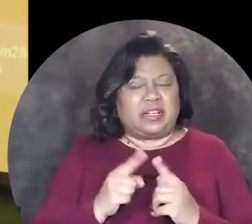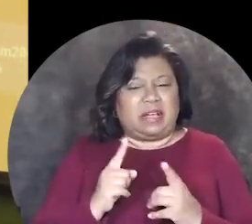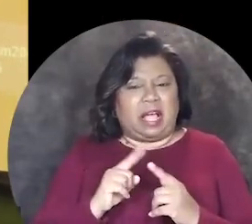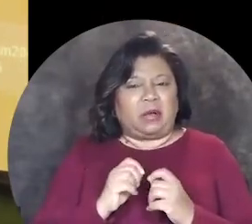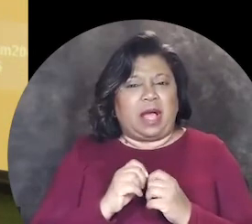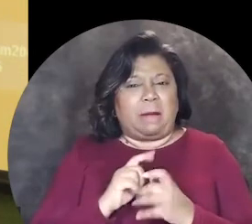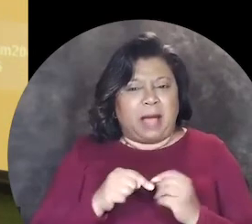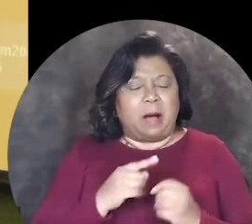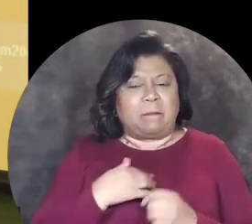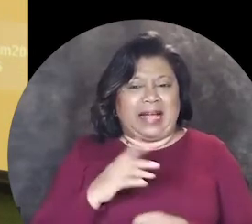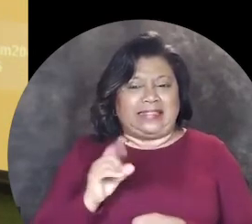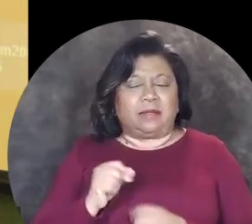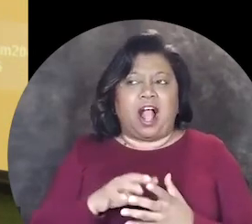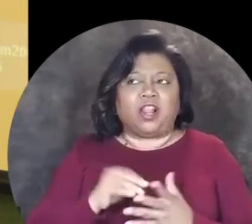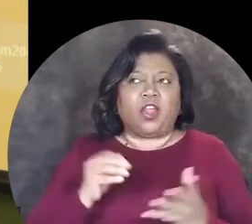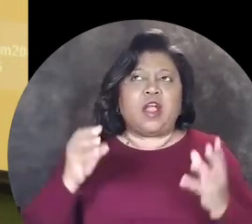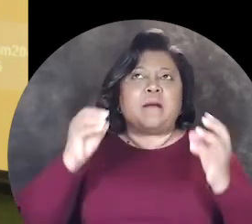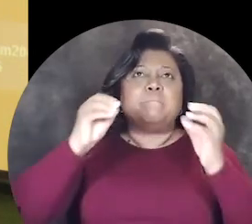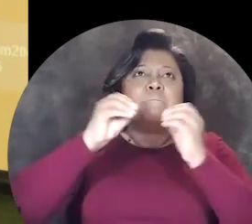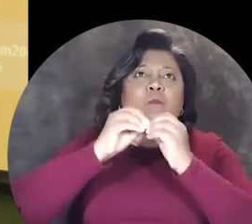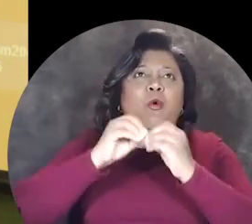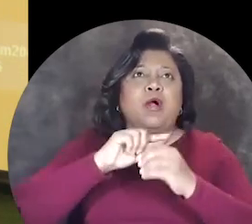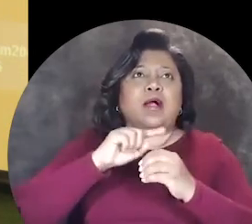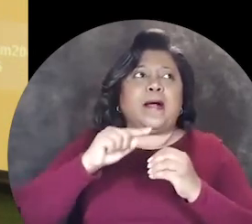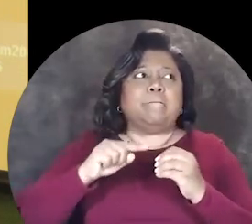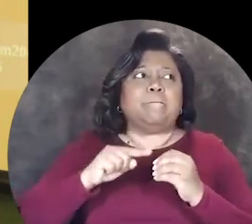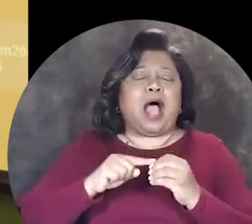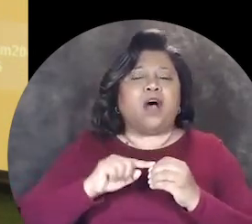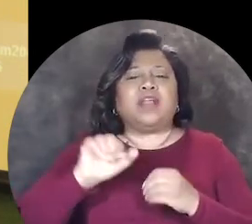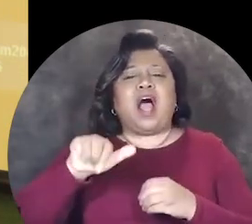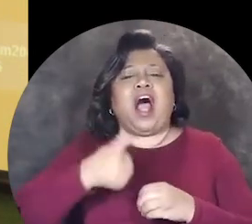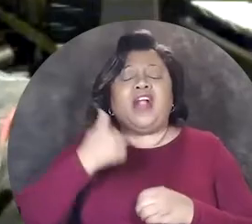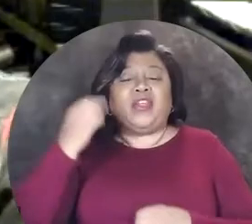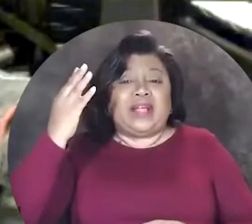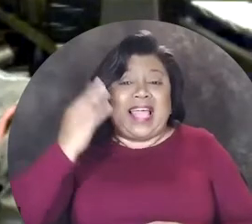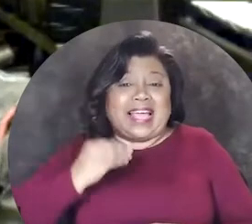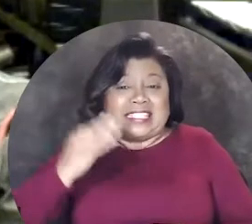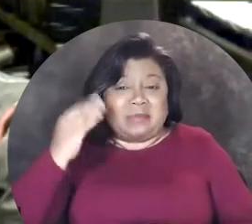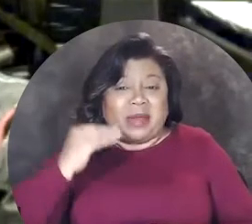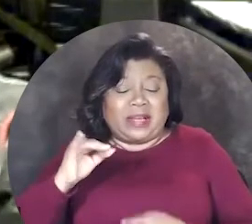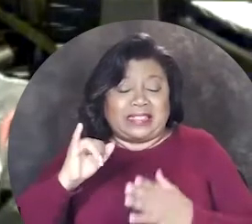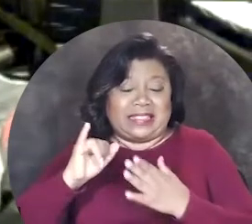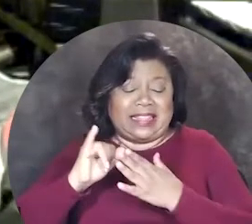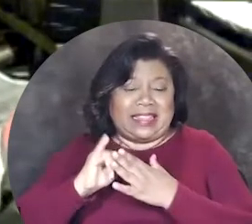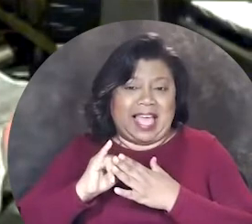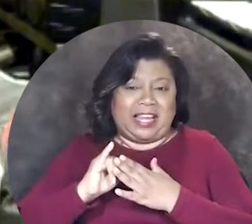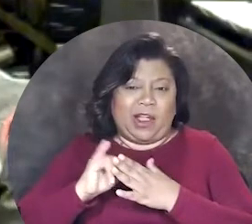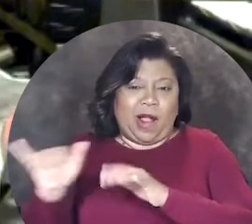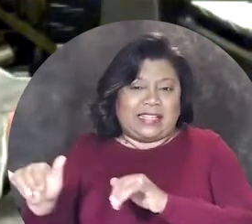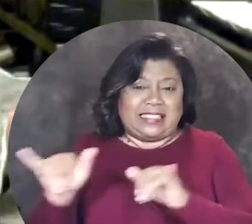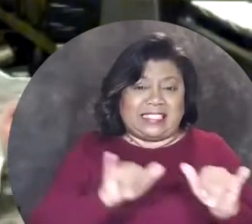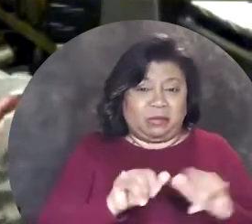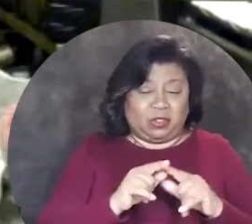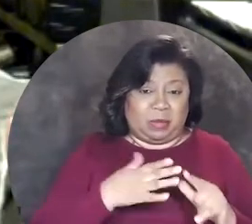doing it about my disability, I learned so much more about other experiences that are similar